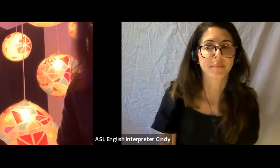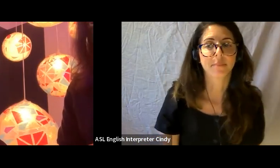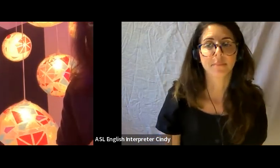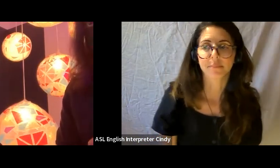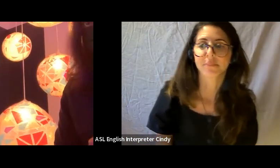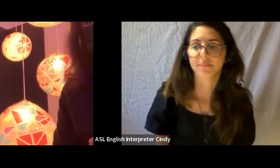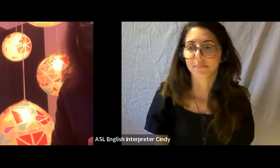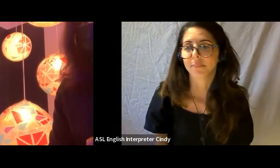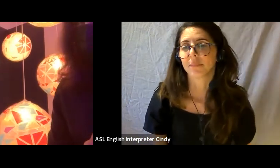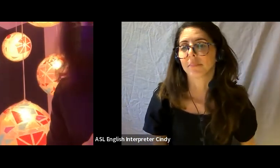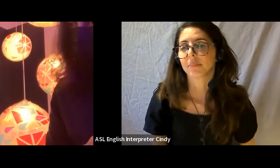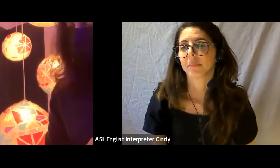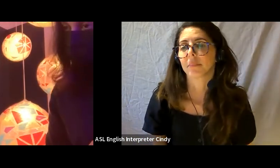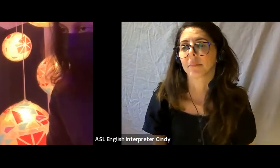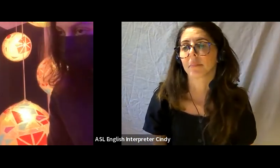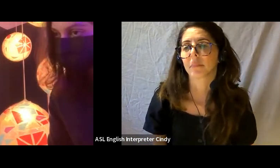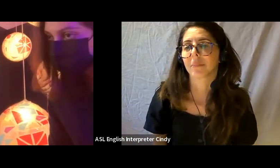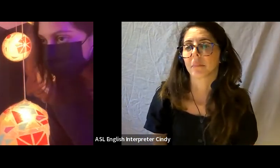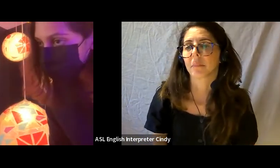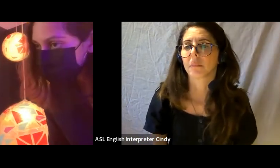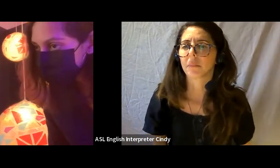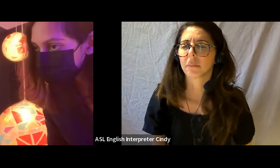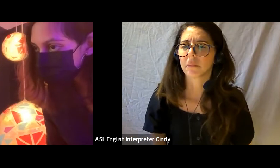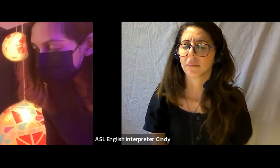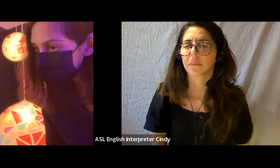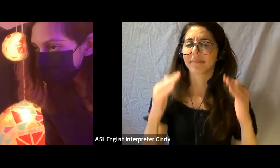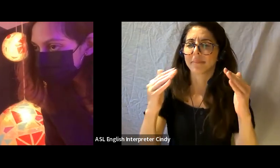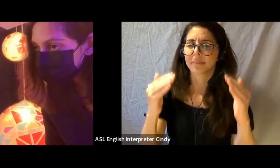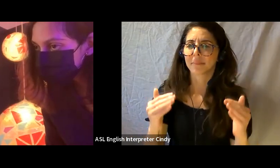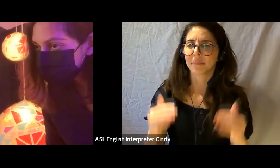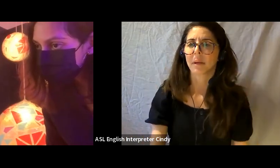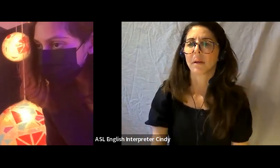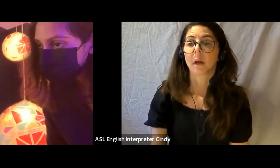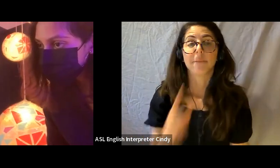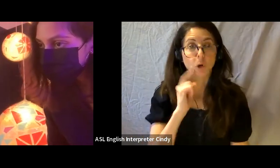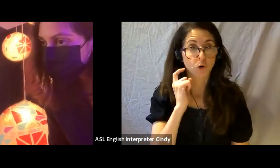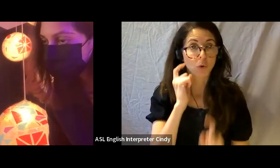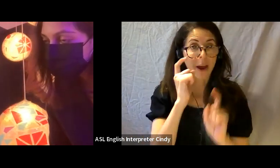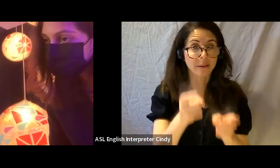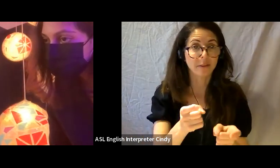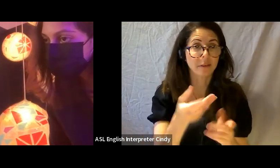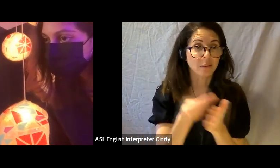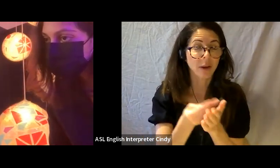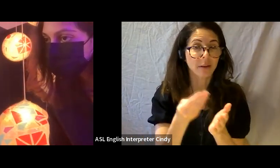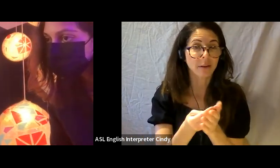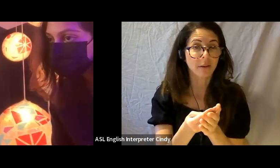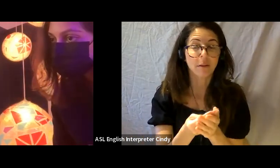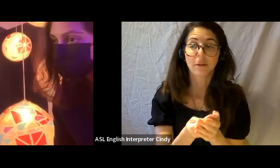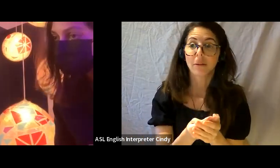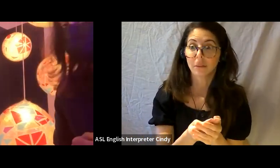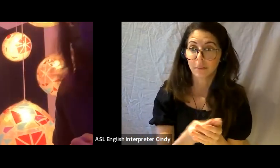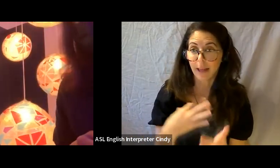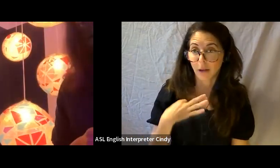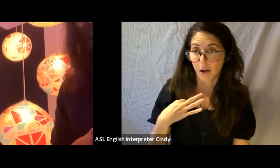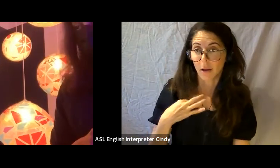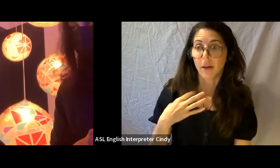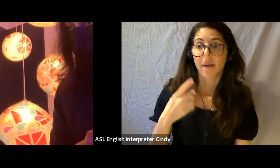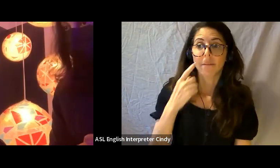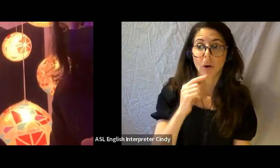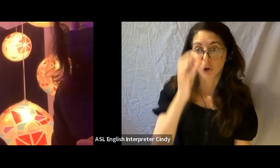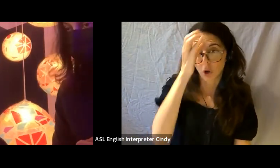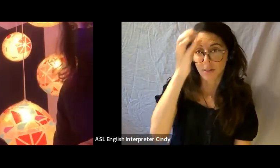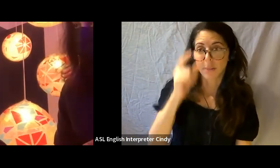The next question: in regards to grants this would be applicable to concept to realizaton grants from the Canada Council?